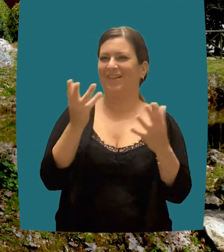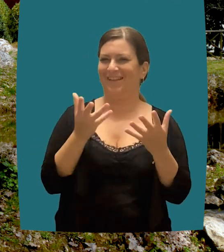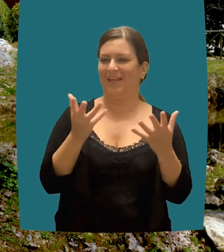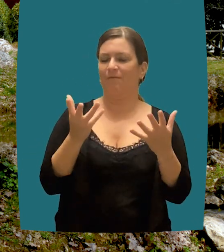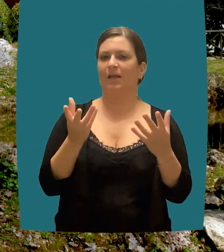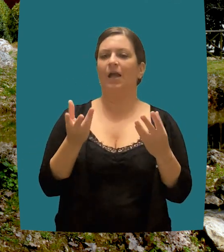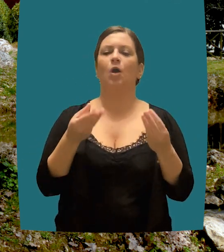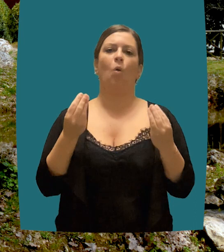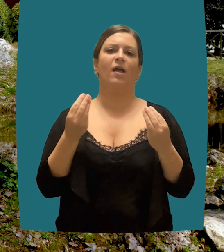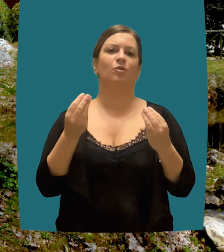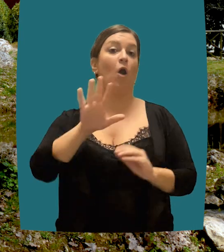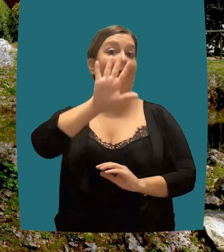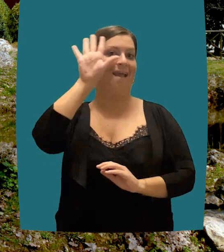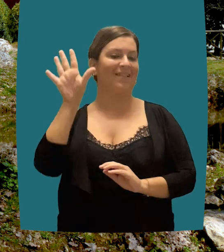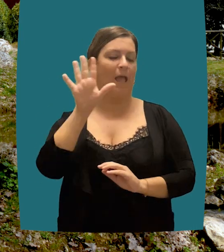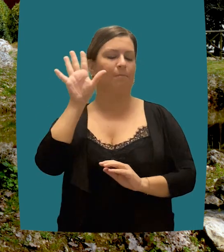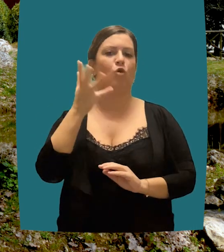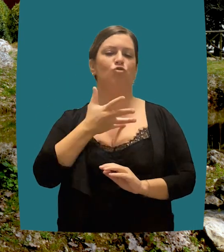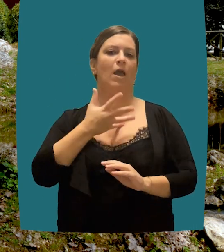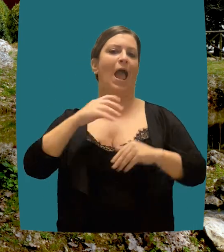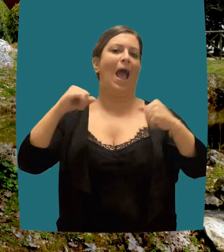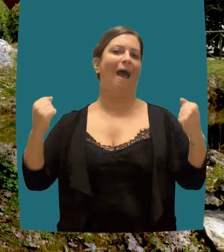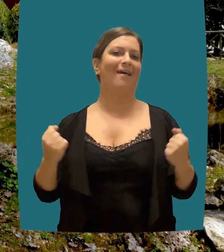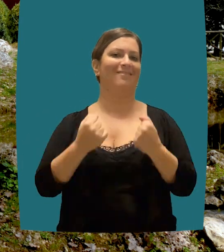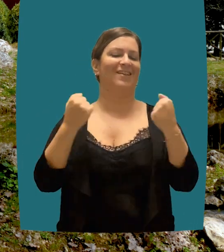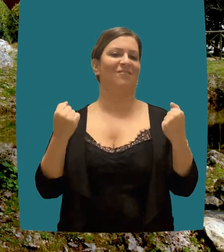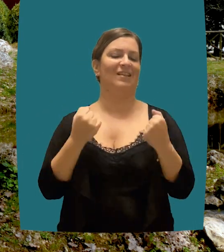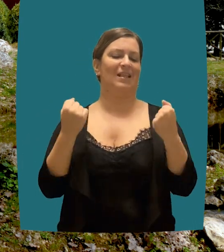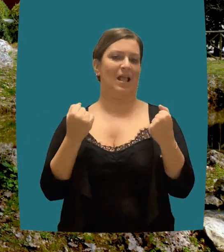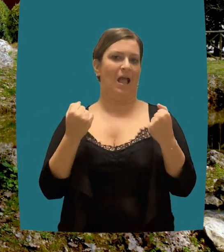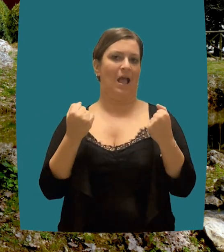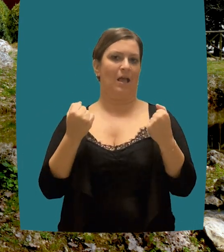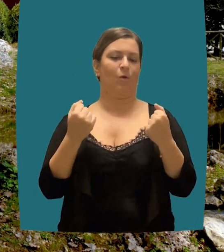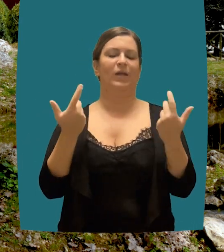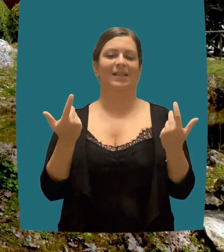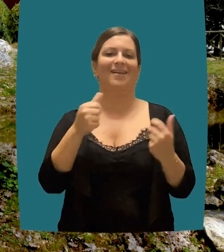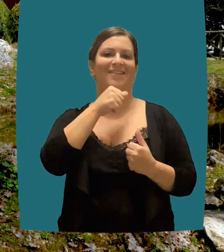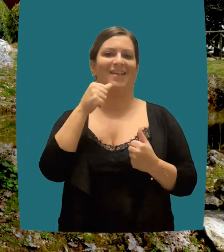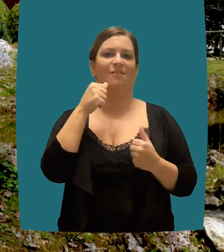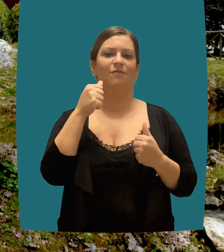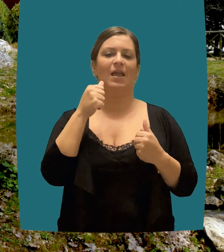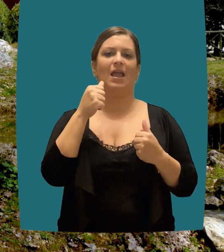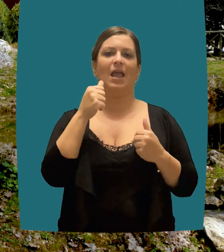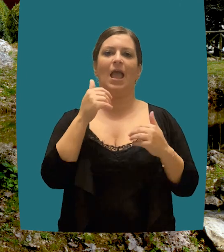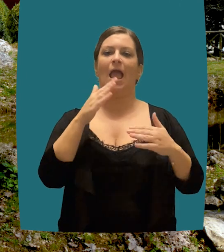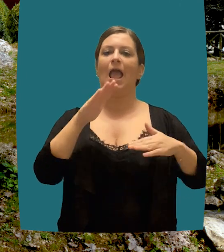generations contained in the third paragraph of the new Article 9 recalls one of the cardinal principles of environmental law: